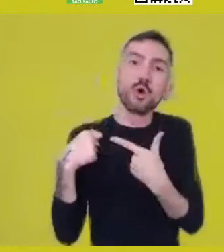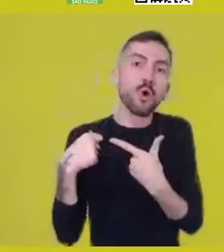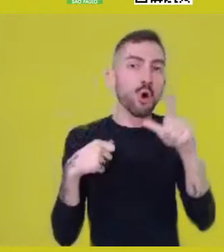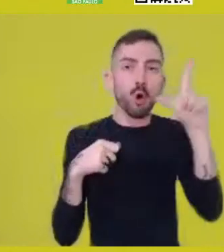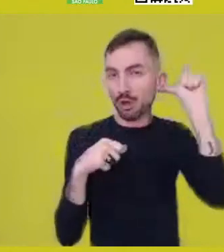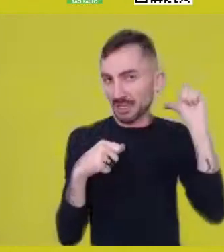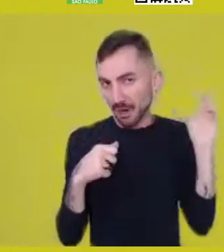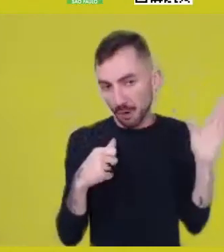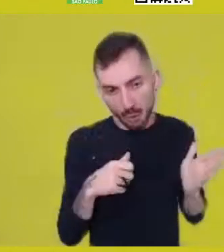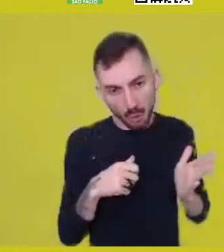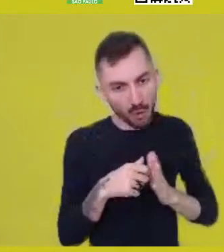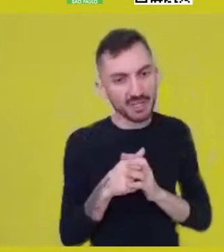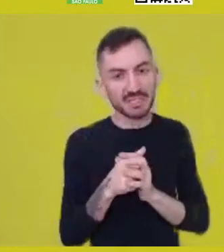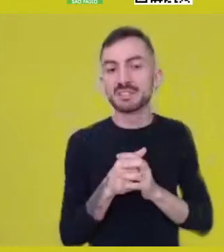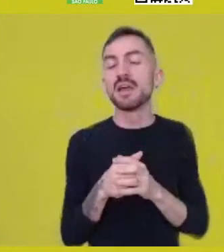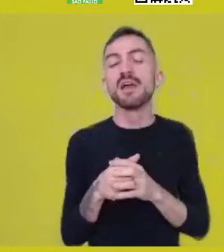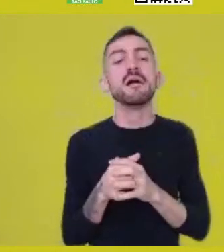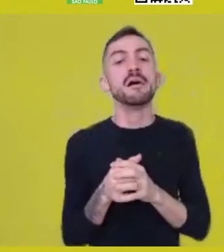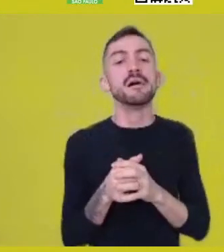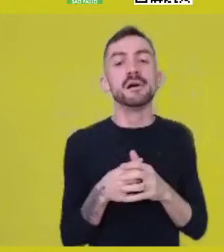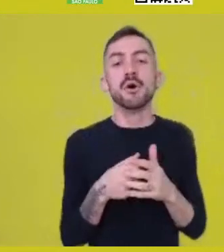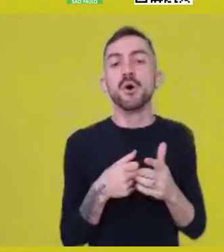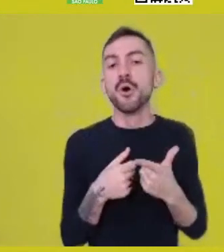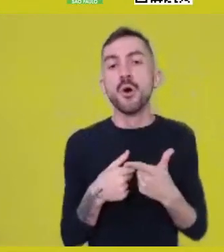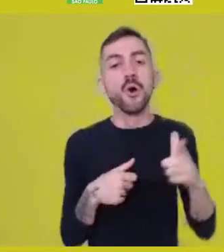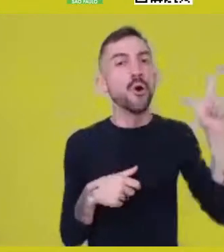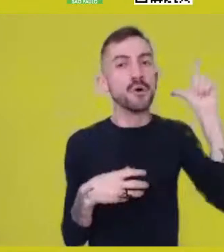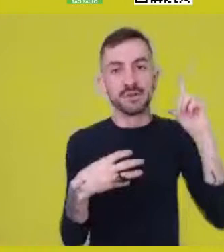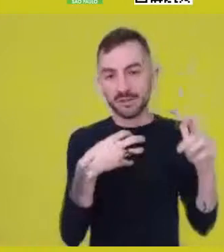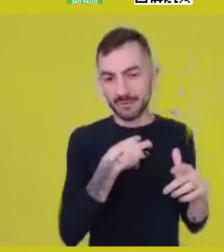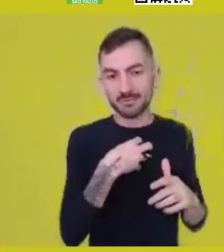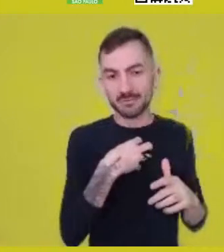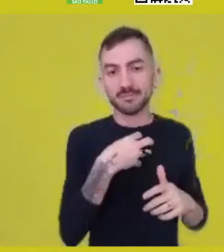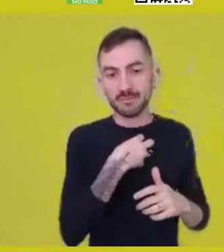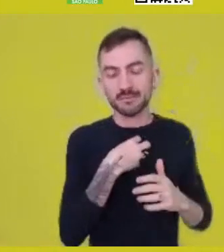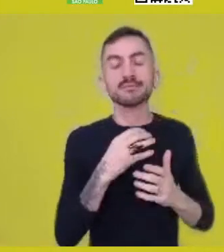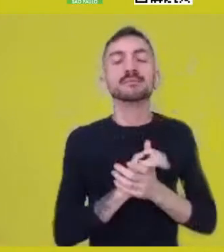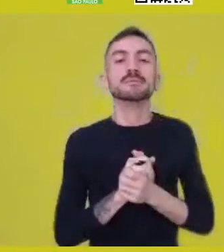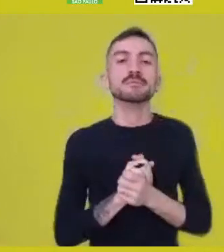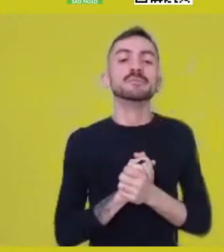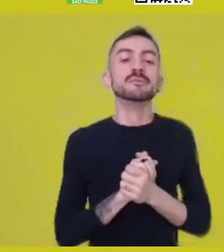have another kind of inscription in the world,